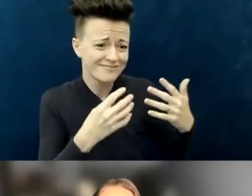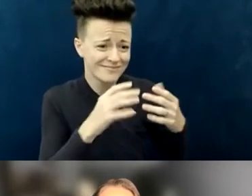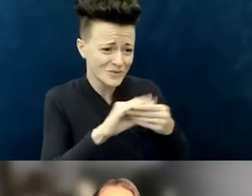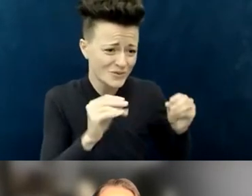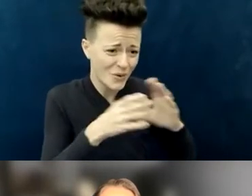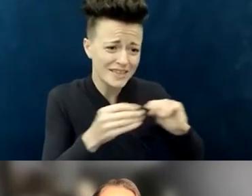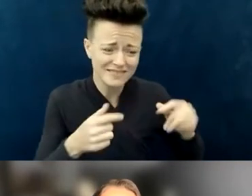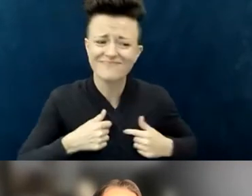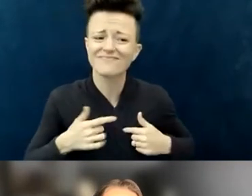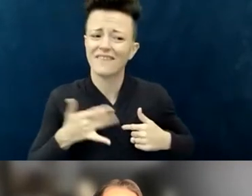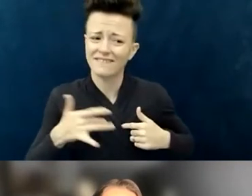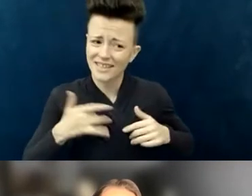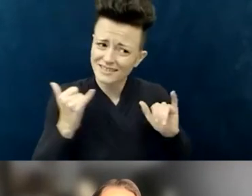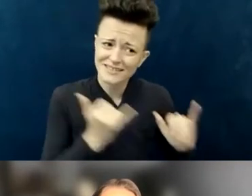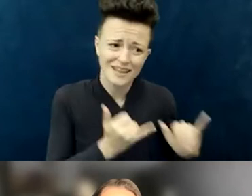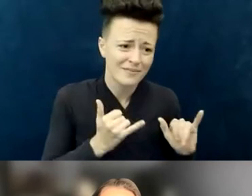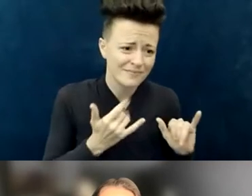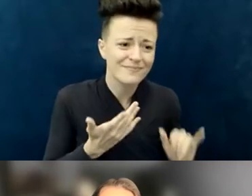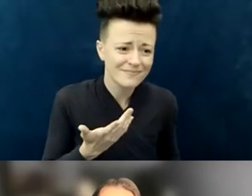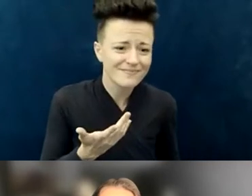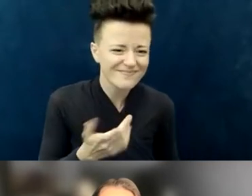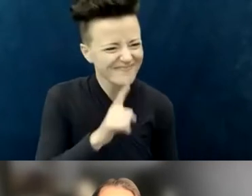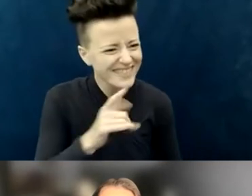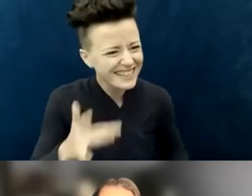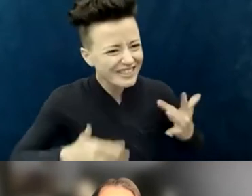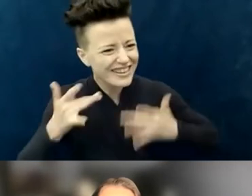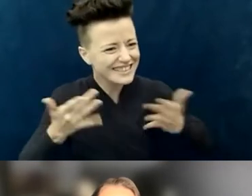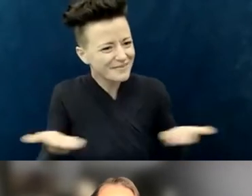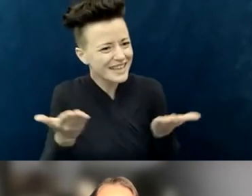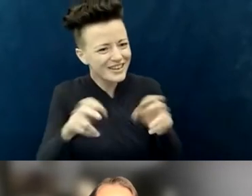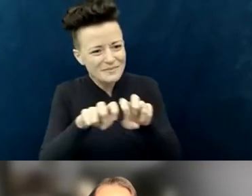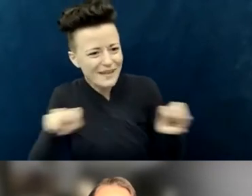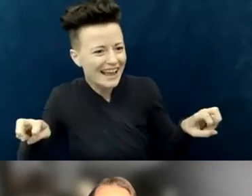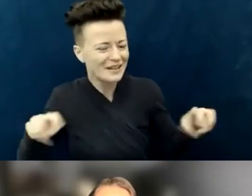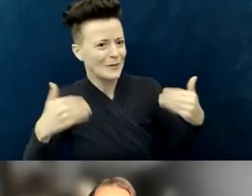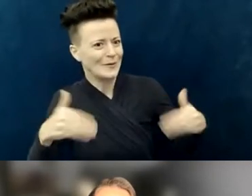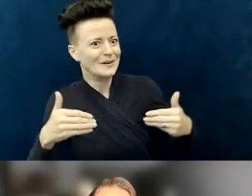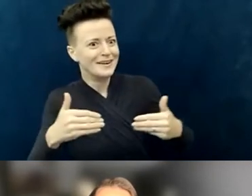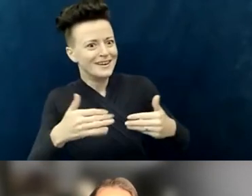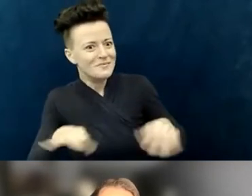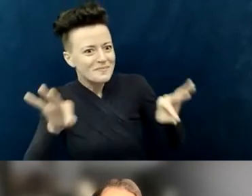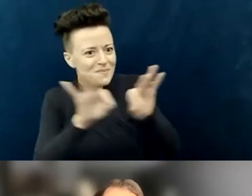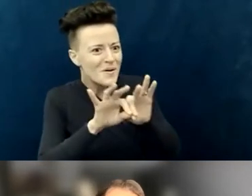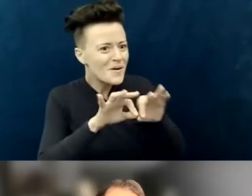I'm really thrilled to be a part of this panel. There are, I would say, some heavy hitters in this group, and I'm humbled and honored